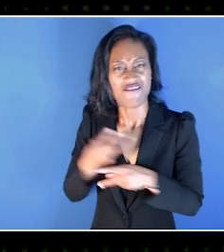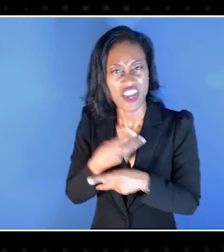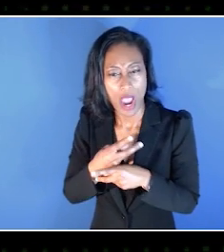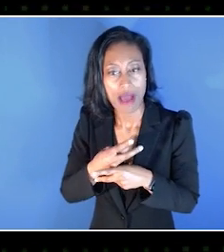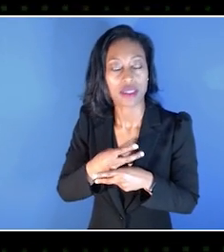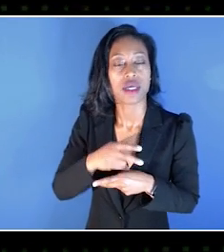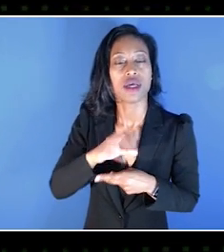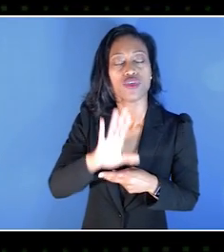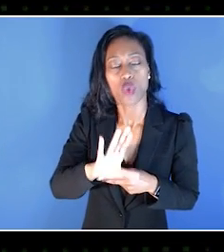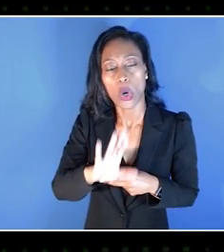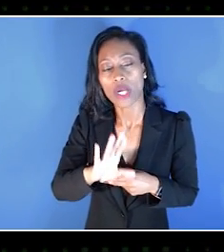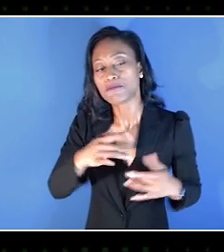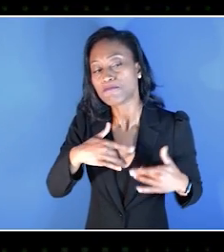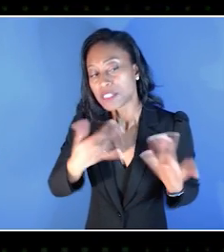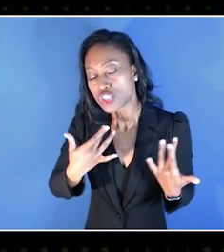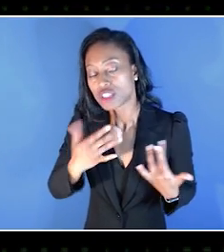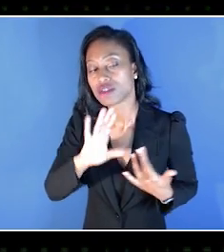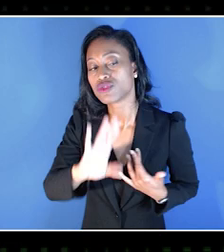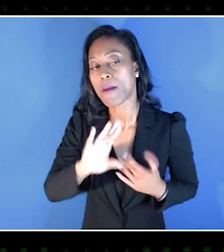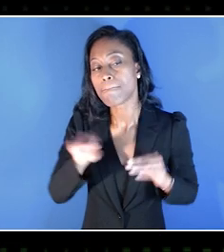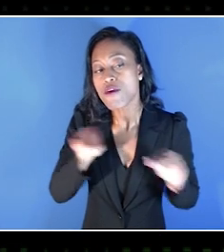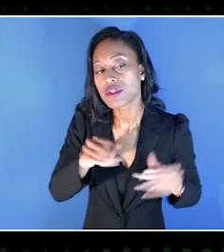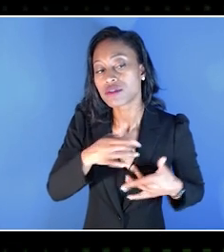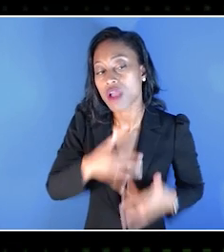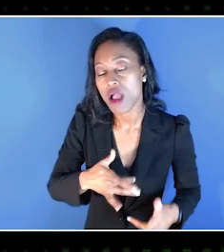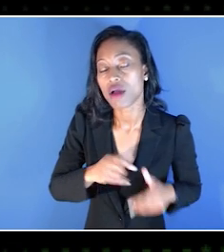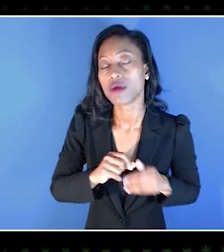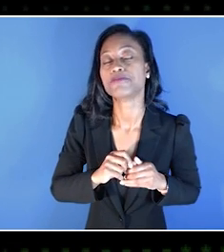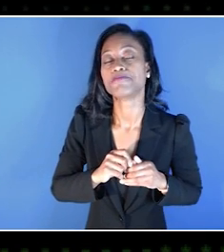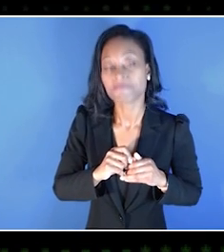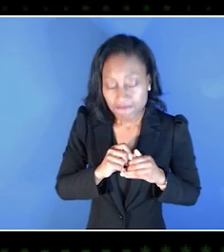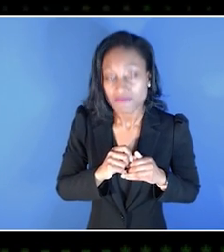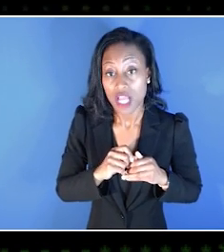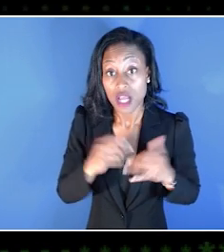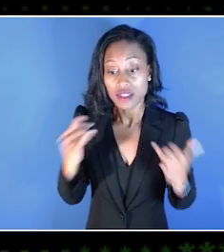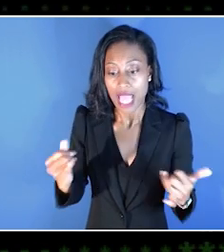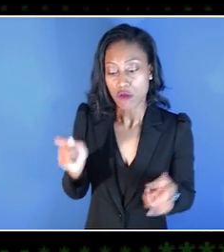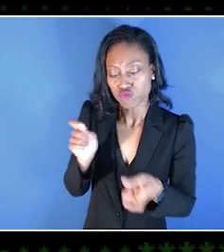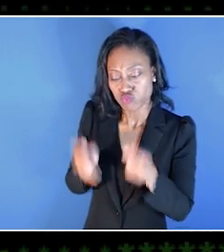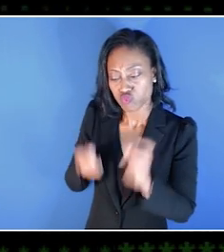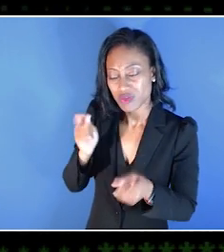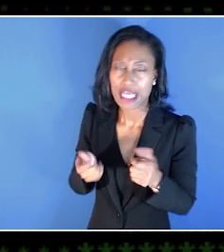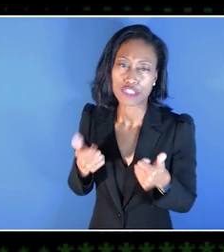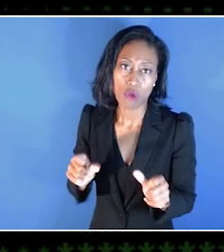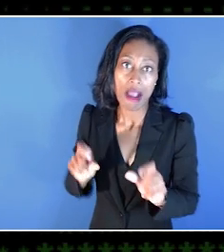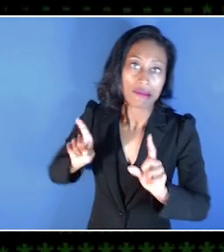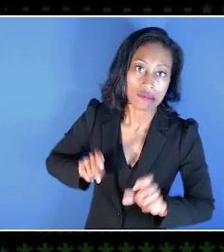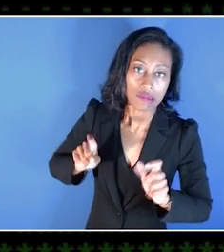and the movements they may have, and then we can kind of tailor a setup by just doing lots of trial and error